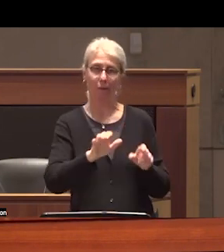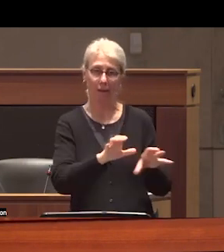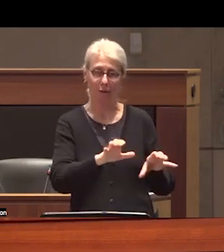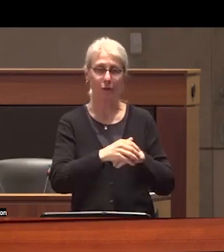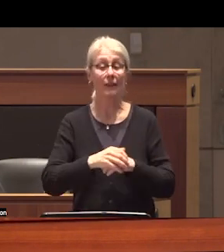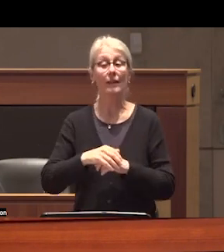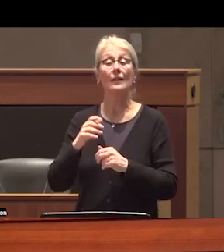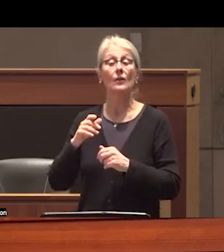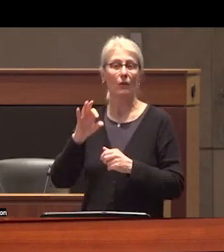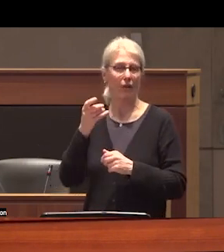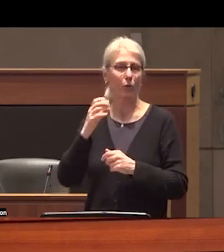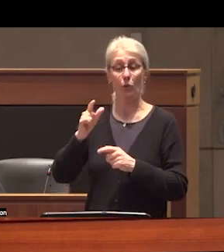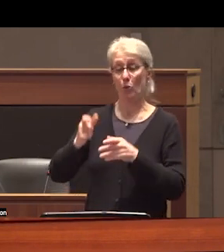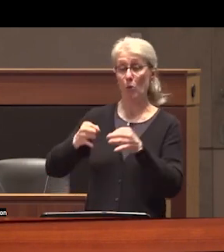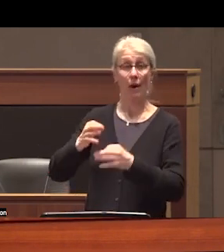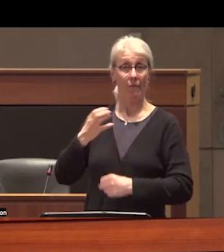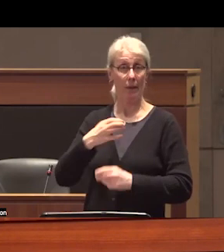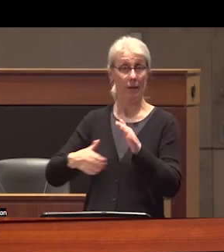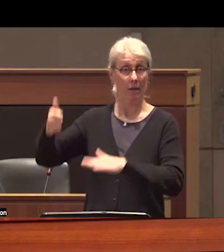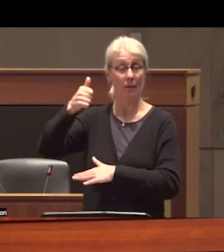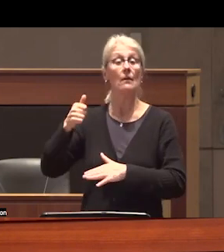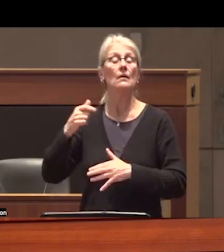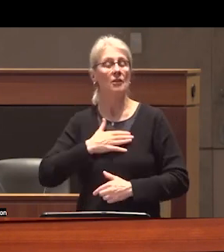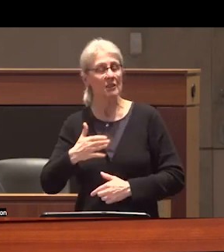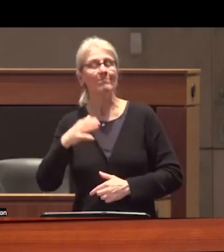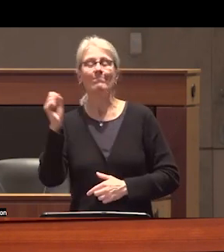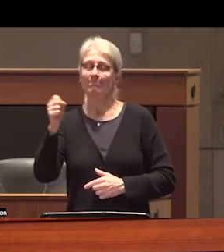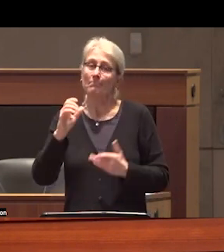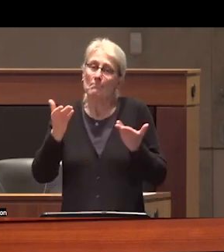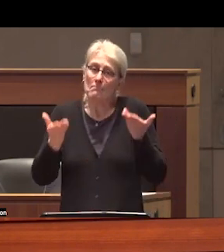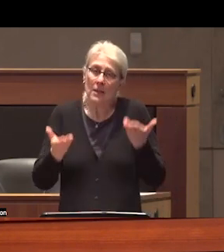federal court of appeal even conceded and I'm quoting that perhaps Abarca would not have been